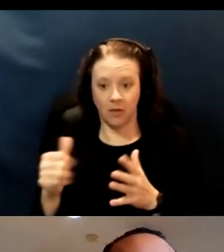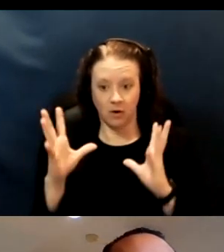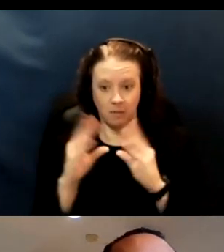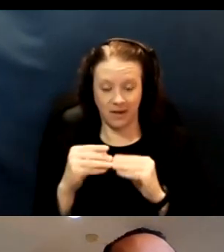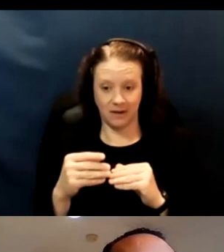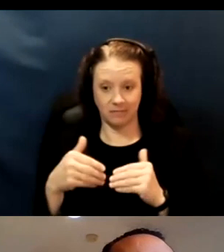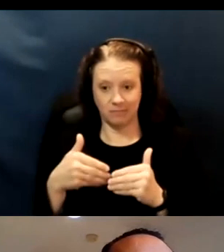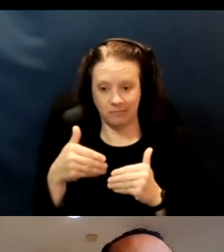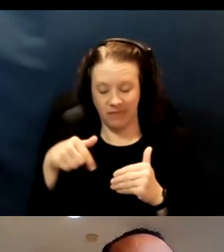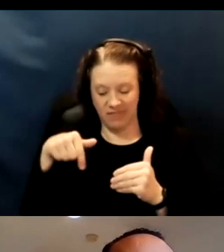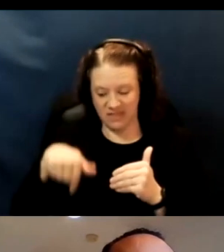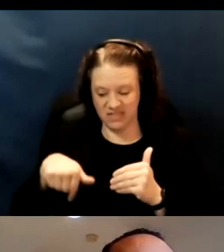to review the additional data.